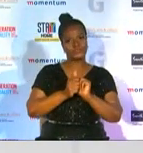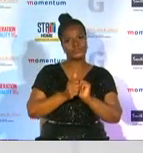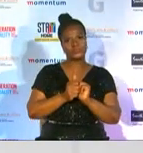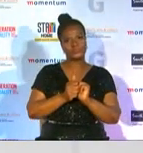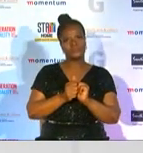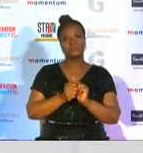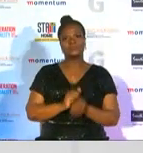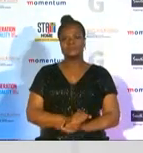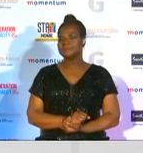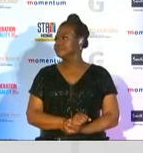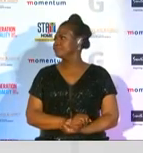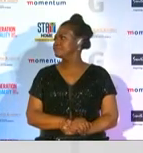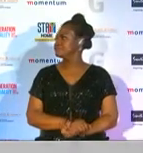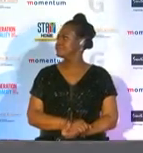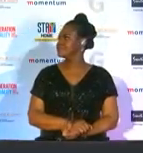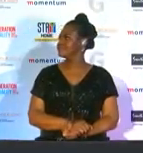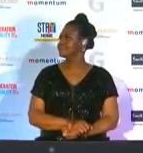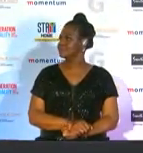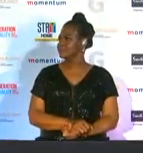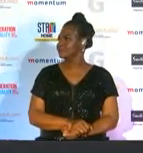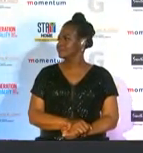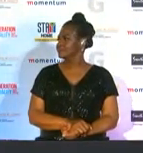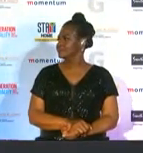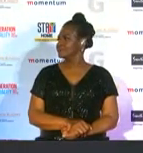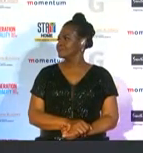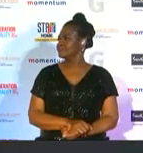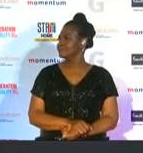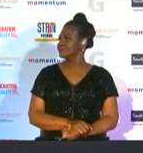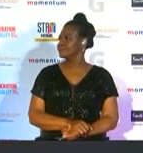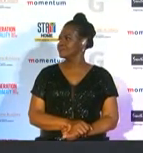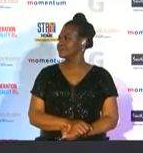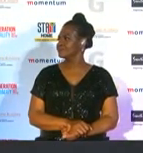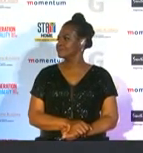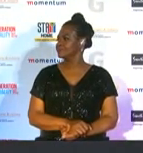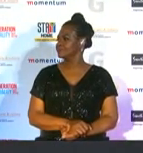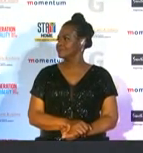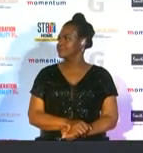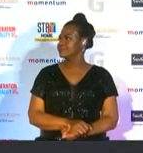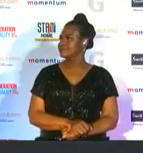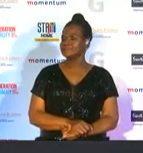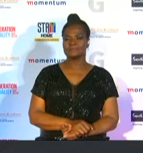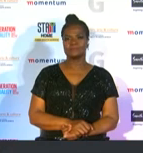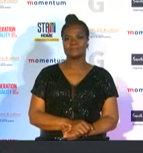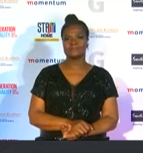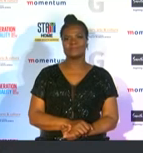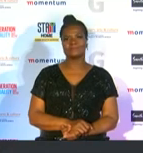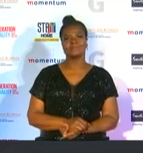cass naidu outside of a rugby kit and fire-fighting guillen dawande